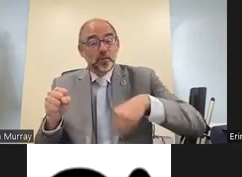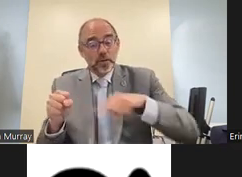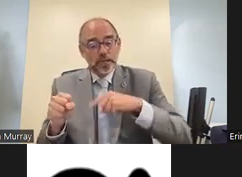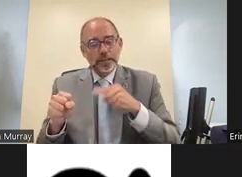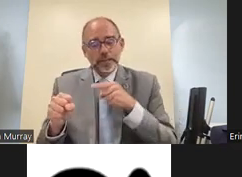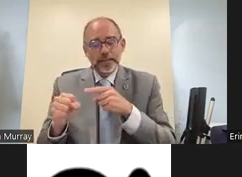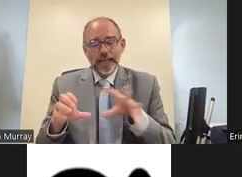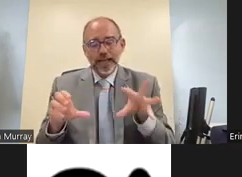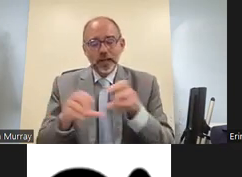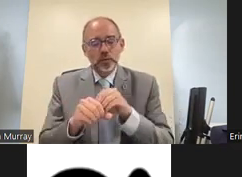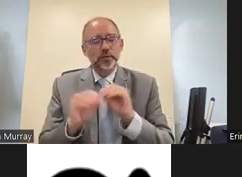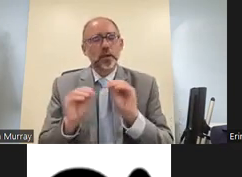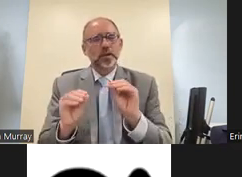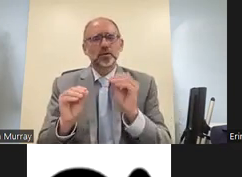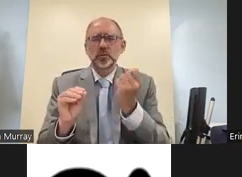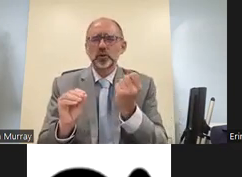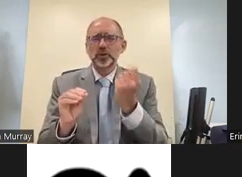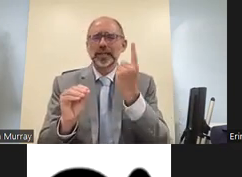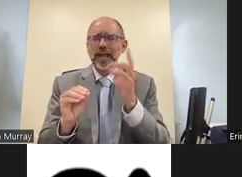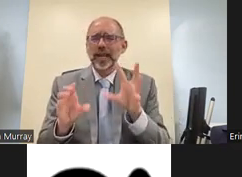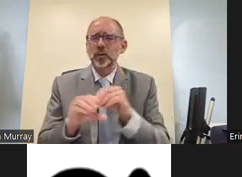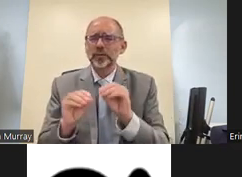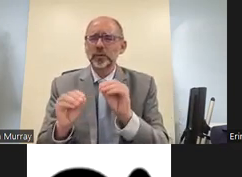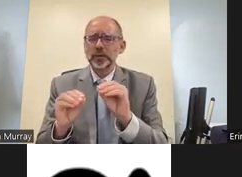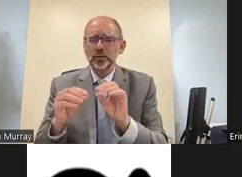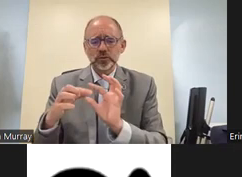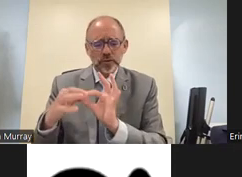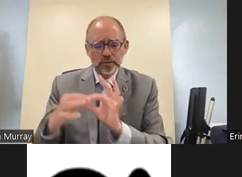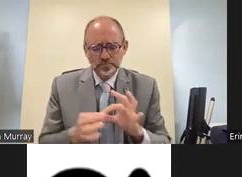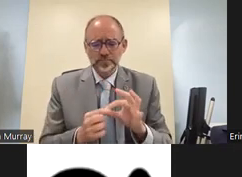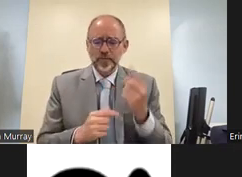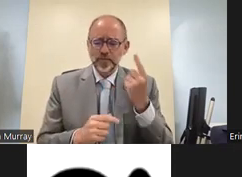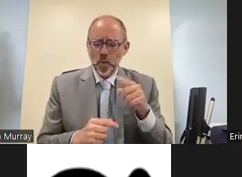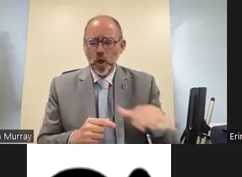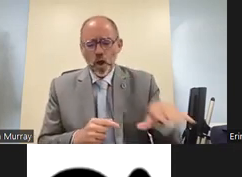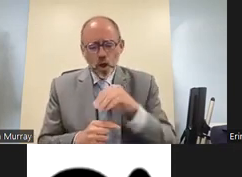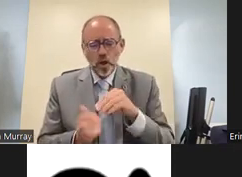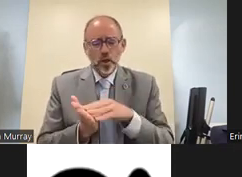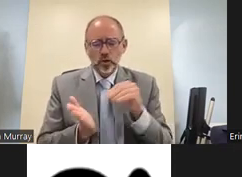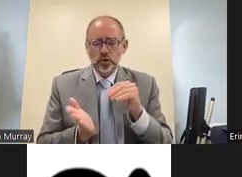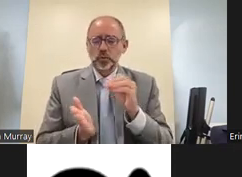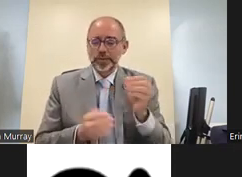another area of focus for us and our members is coming to a common understanding of inclusive